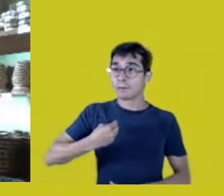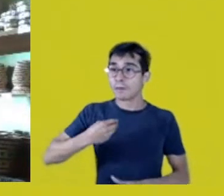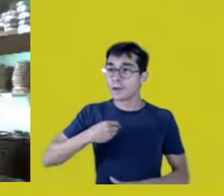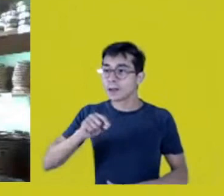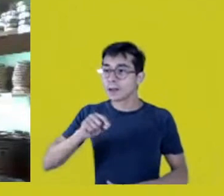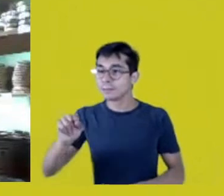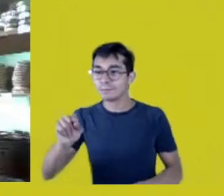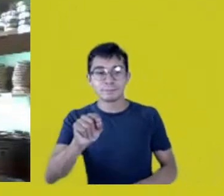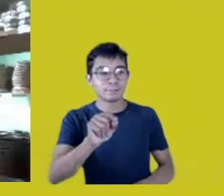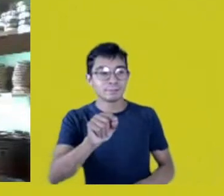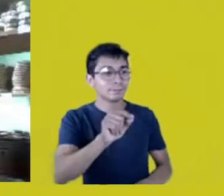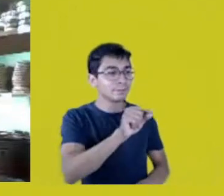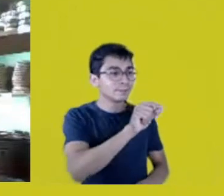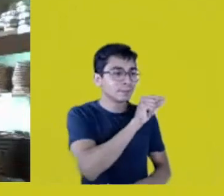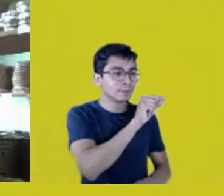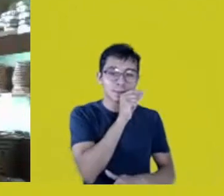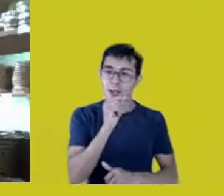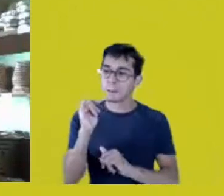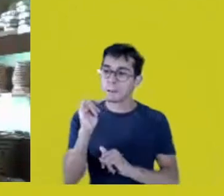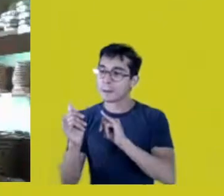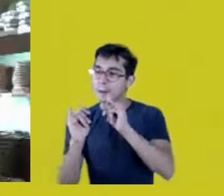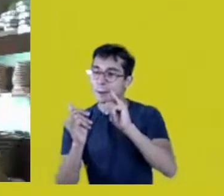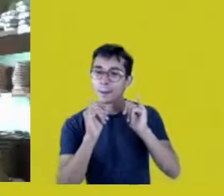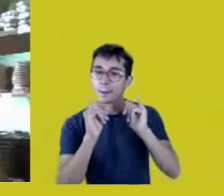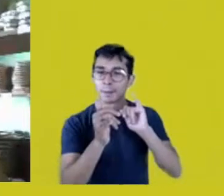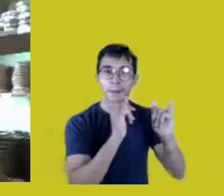who dwell with you on that territory.